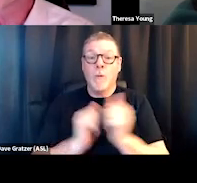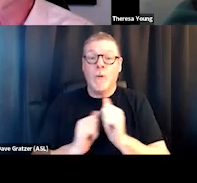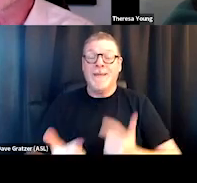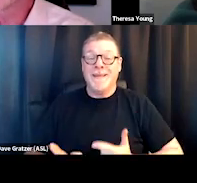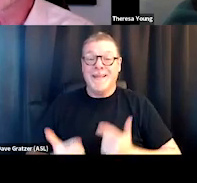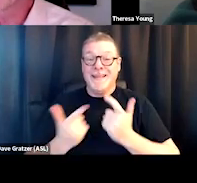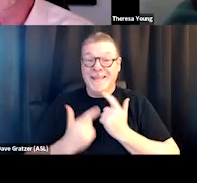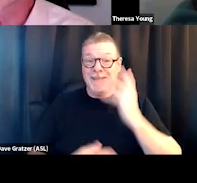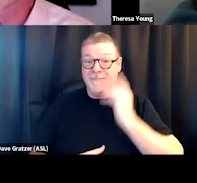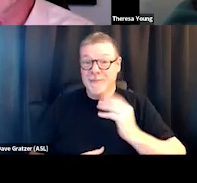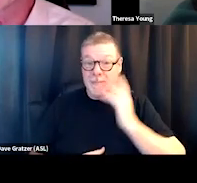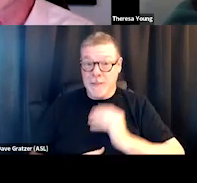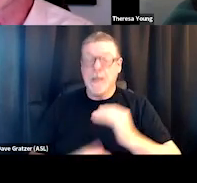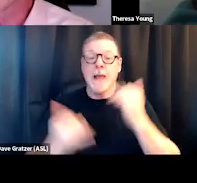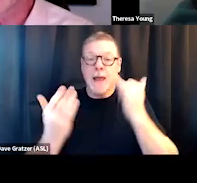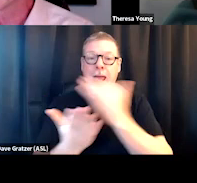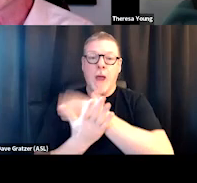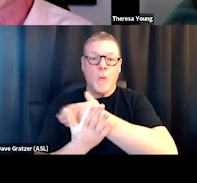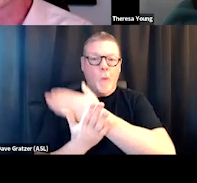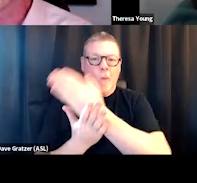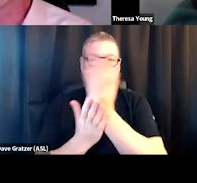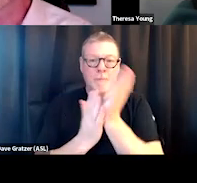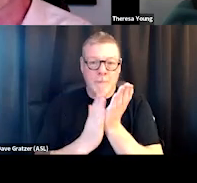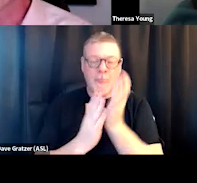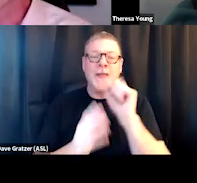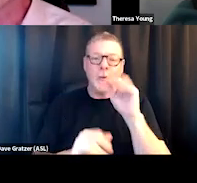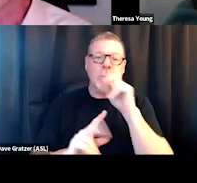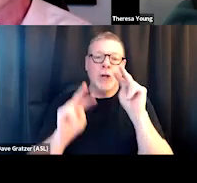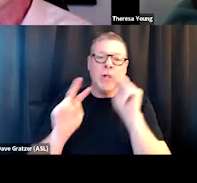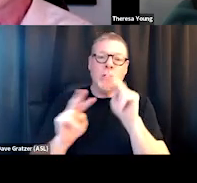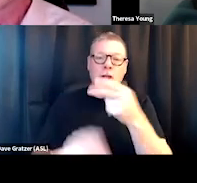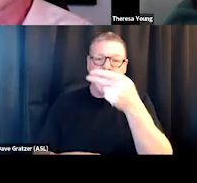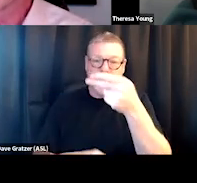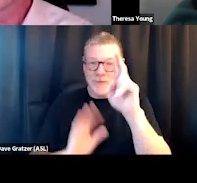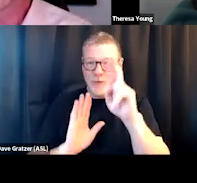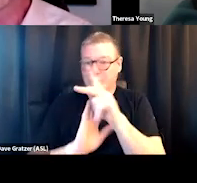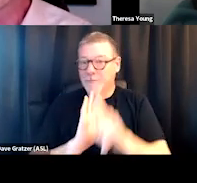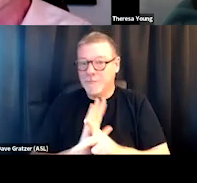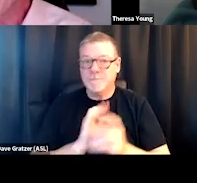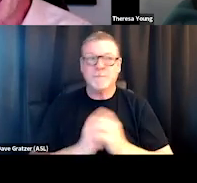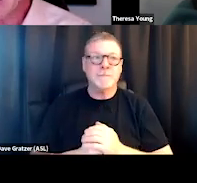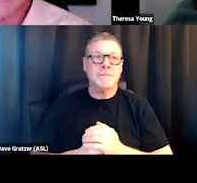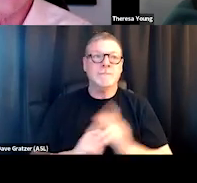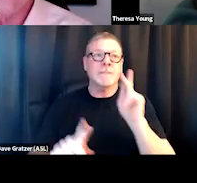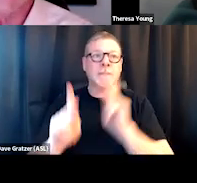Well, we're doing that now across the agency. So we had to take a look at some HR policies, you know, around people's legal past.